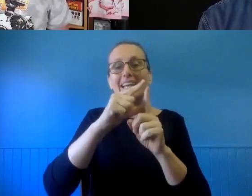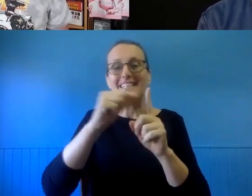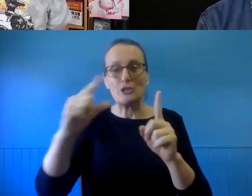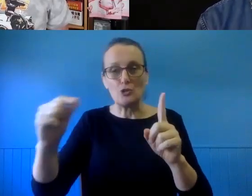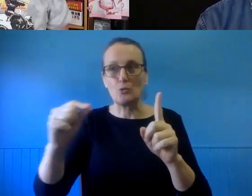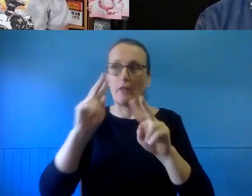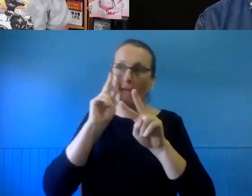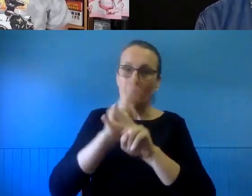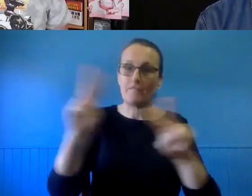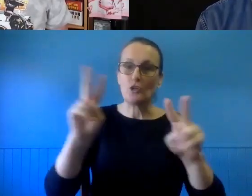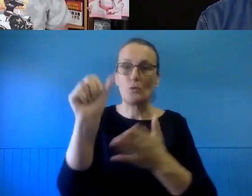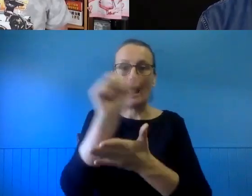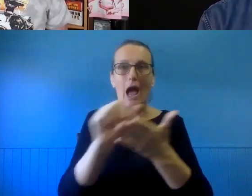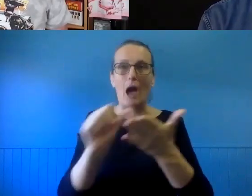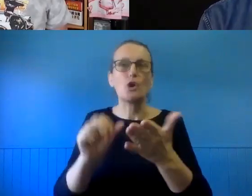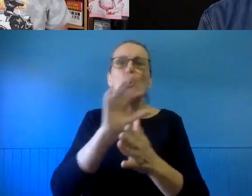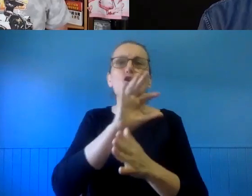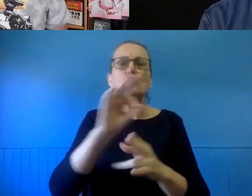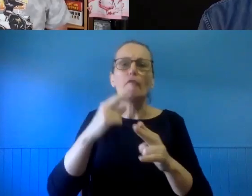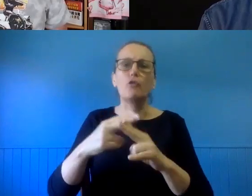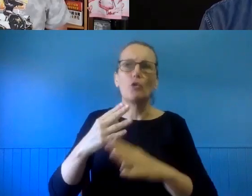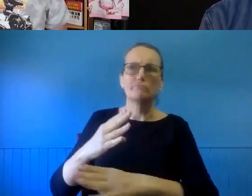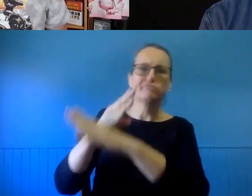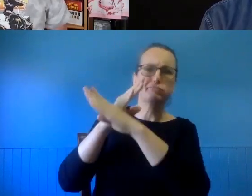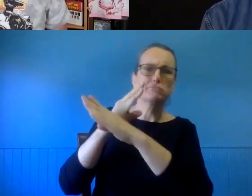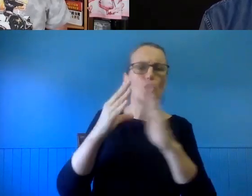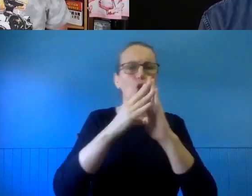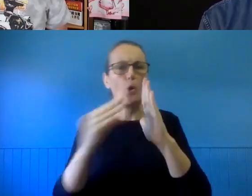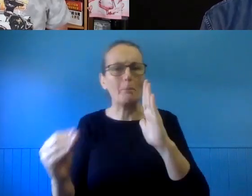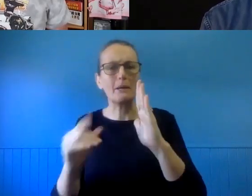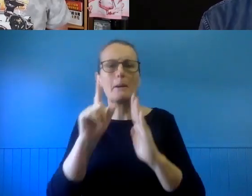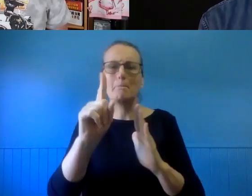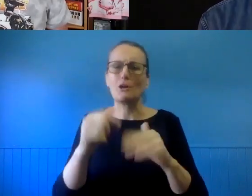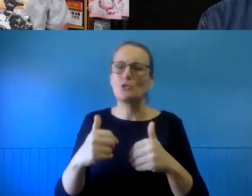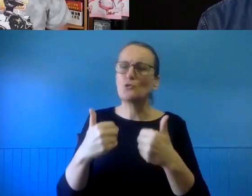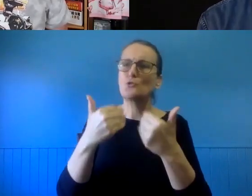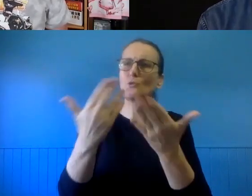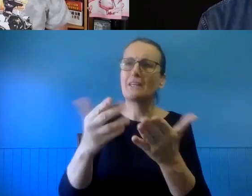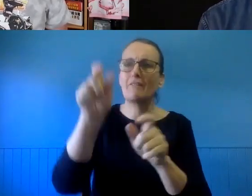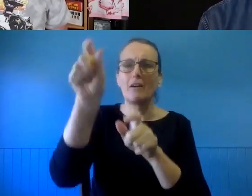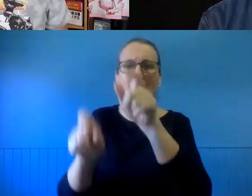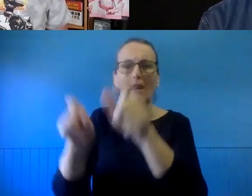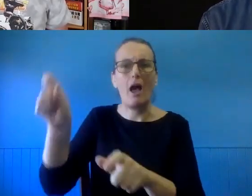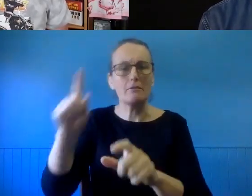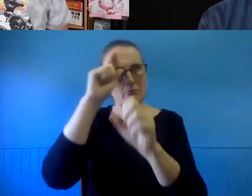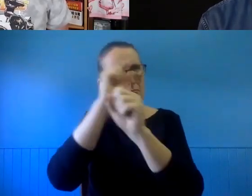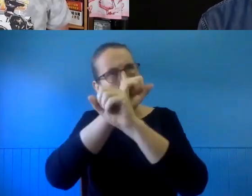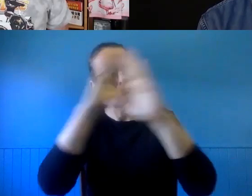so much to prevent copying, but to give clients a perception of this